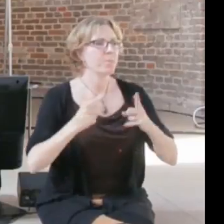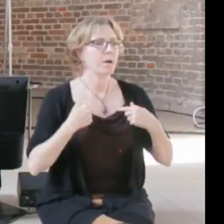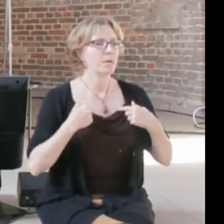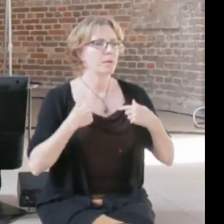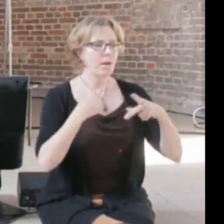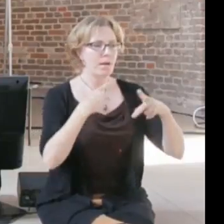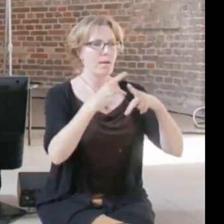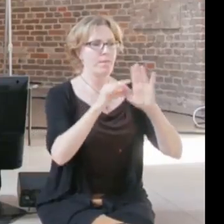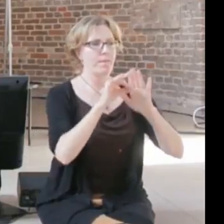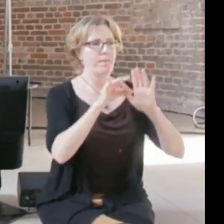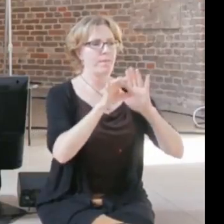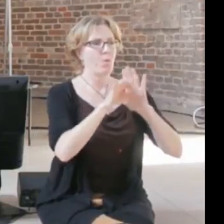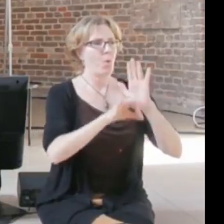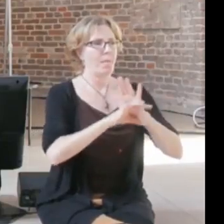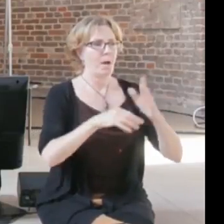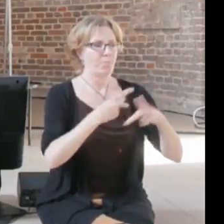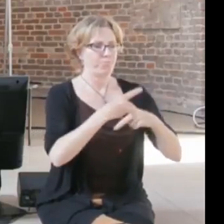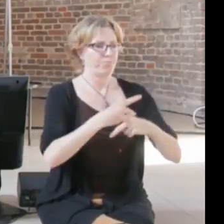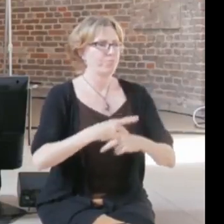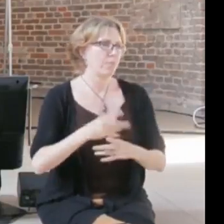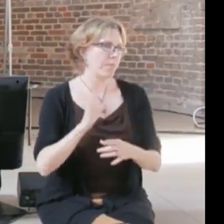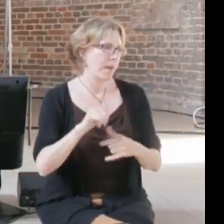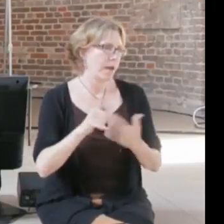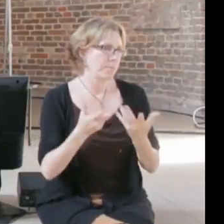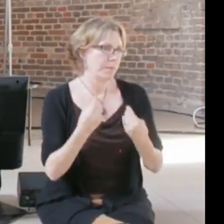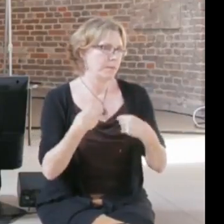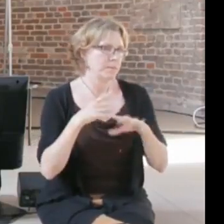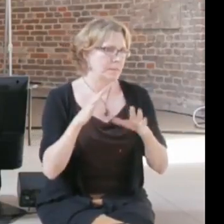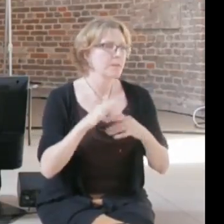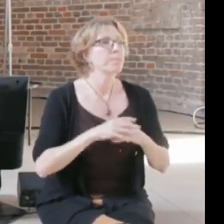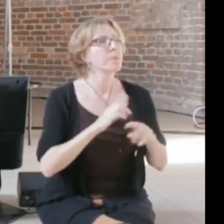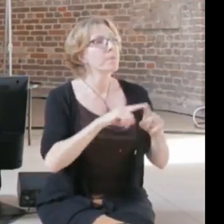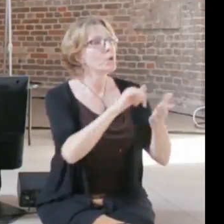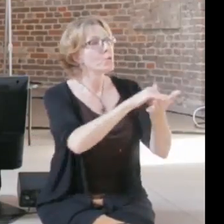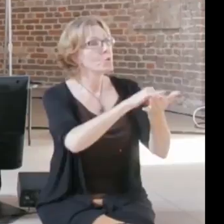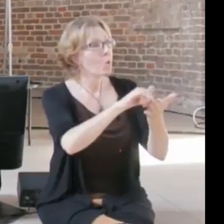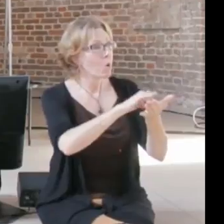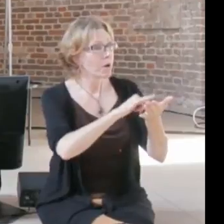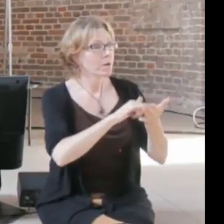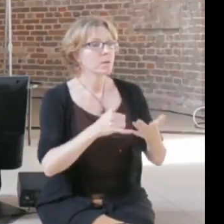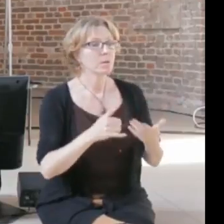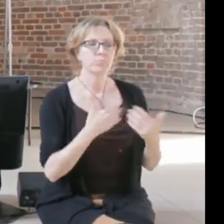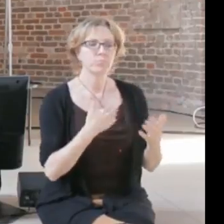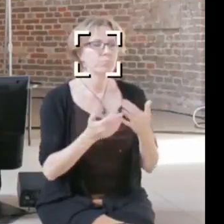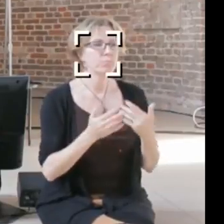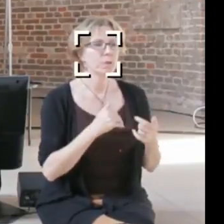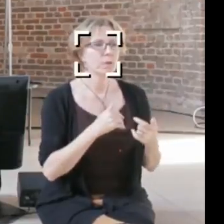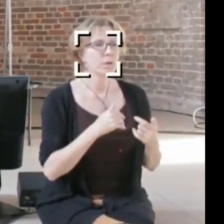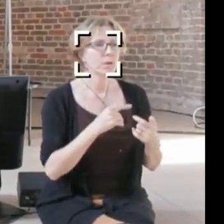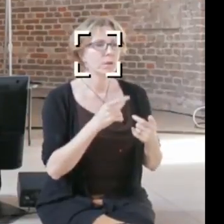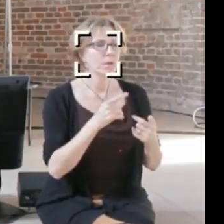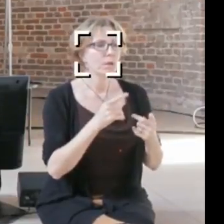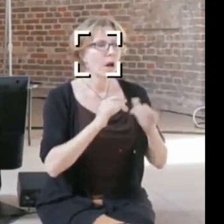these days, the question of which high school your kids go to is decided by algorithms,